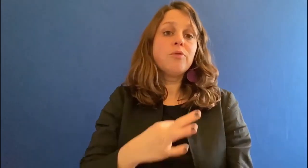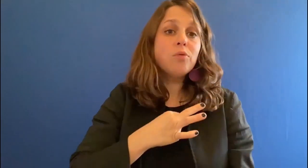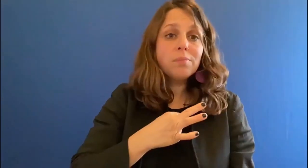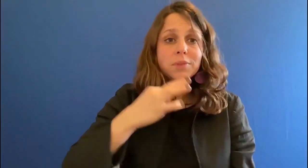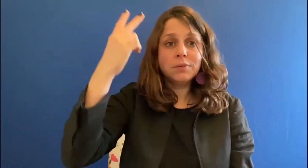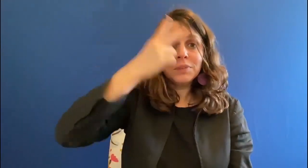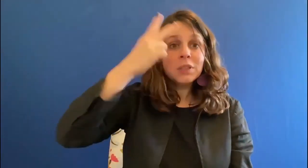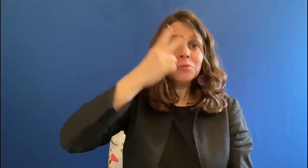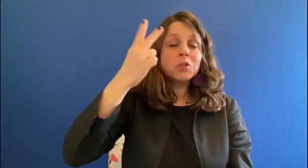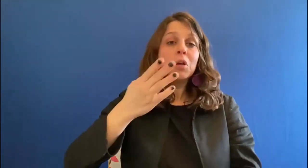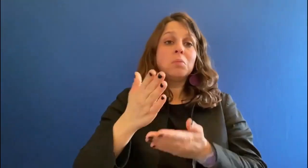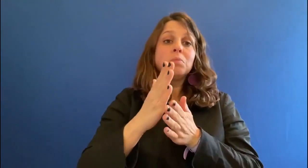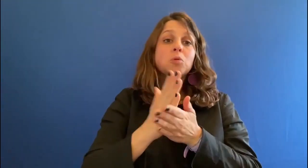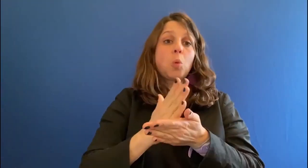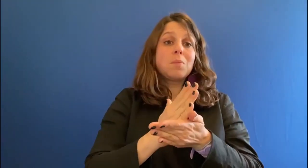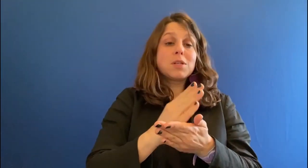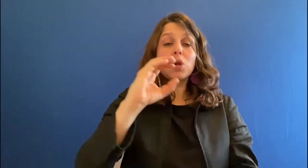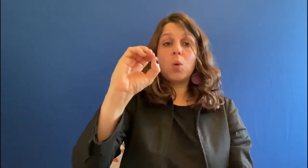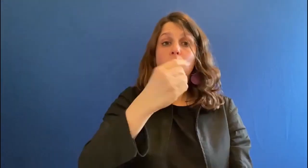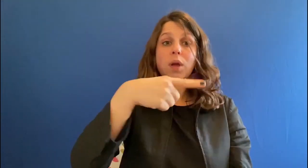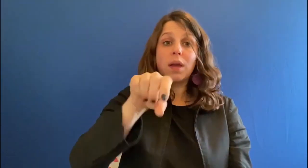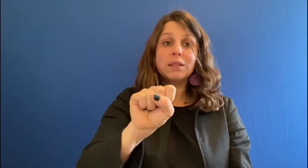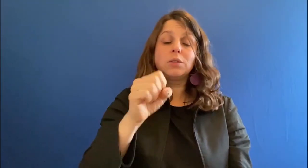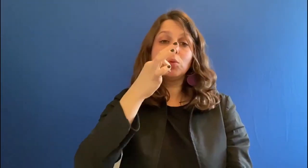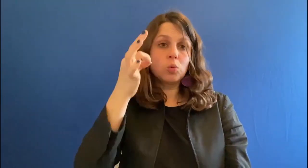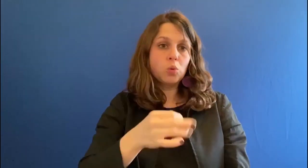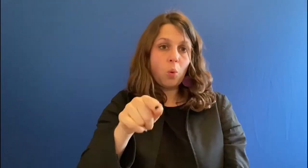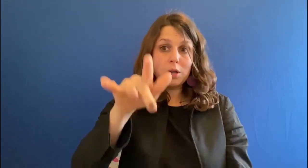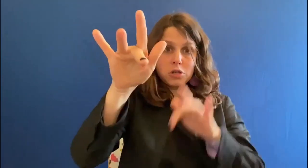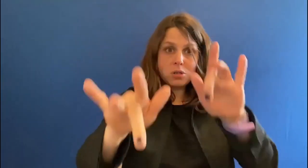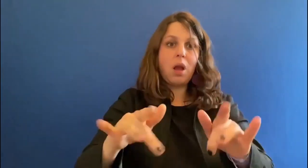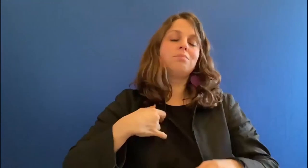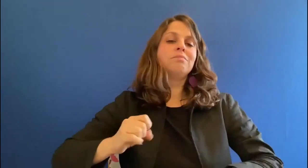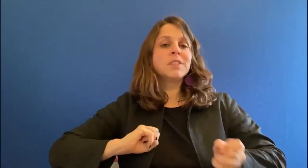For me it is self-evident to have an interpreter for german and Austrian Sign Language.